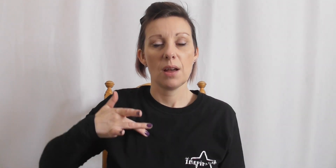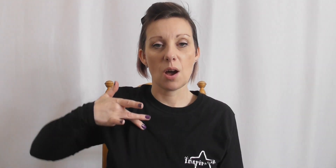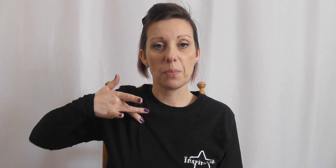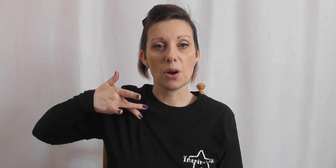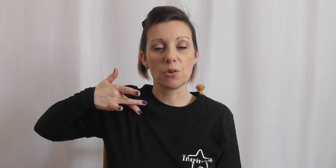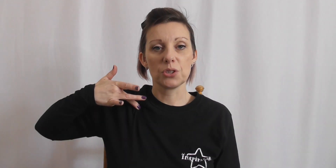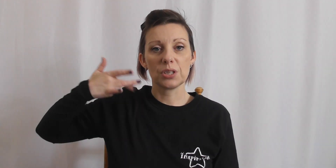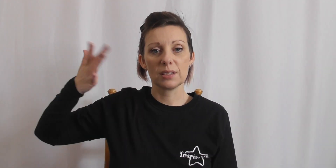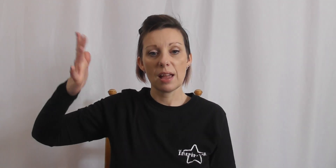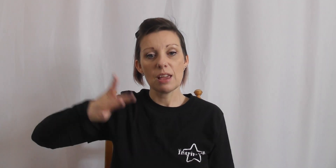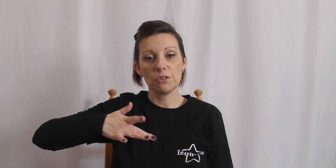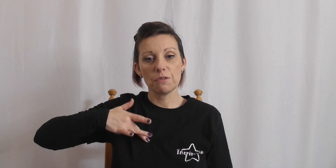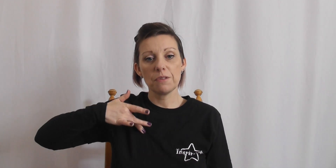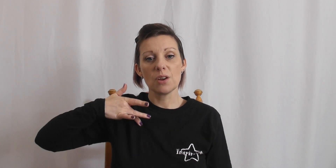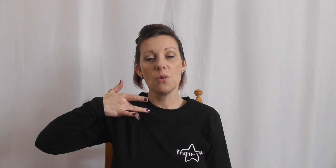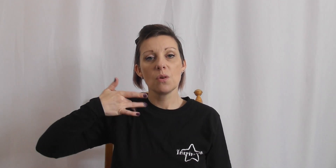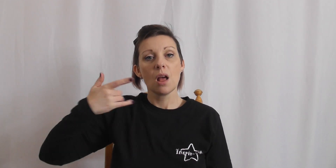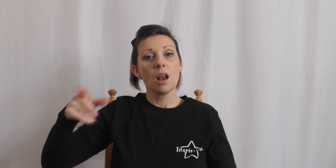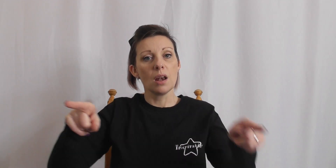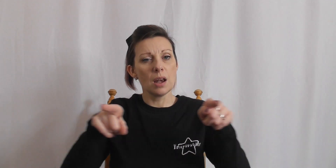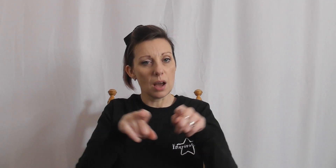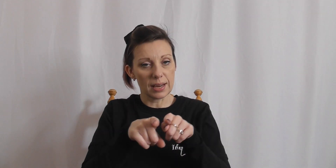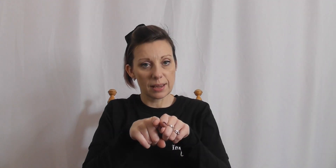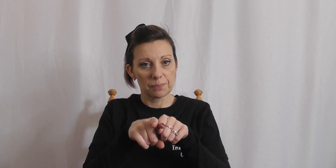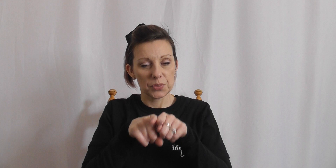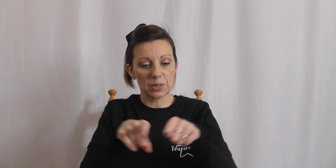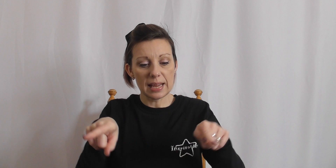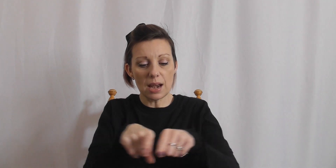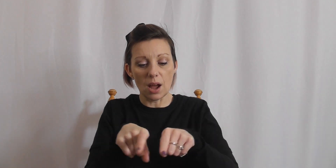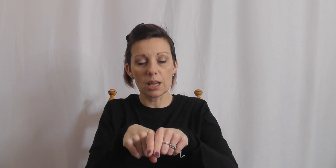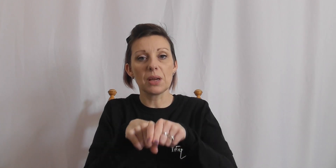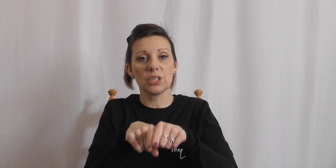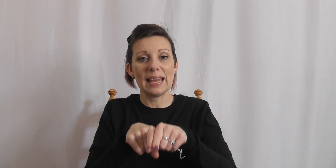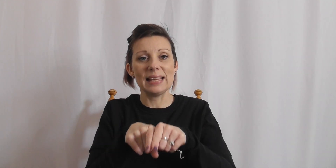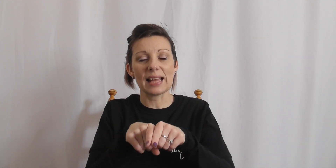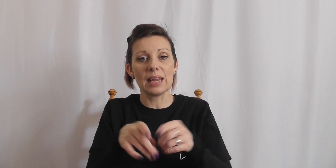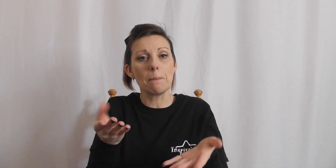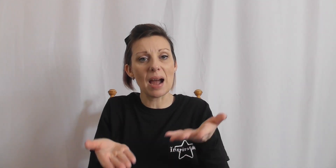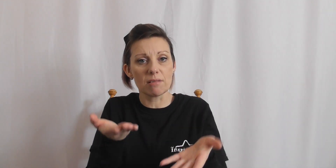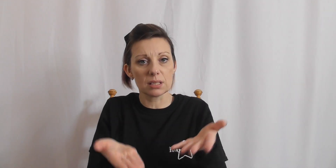up across your chest there. If you feel like, so we're saying like because it is a comparison.